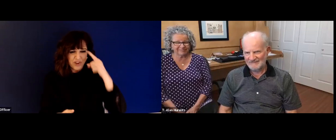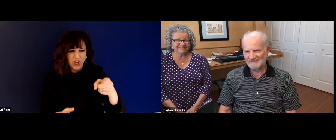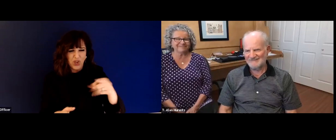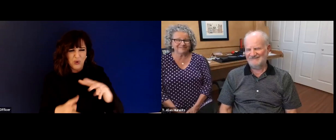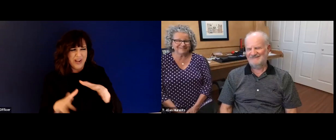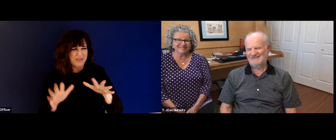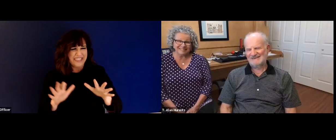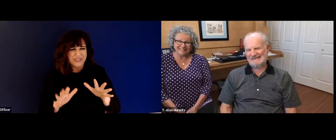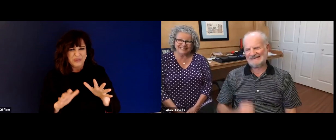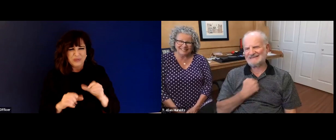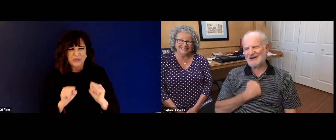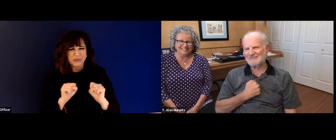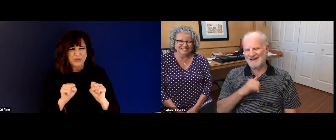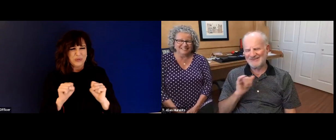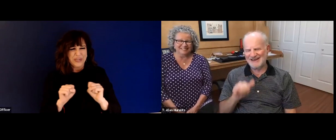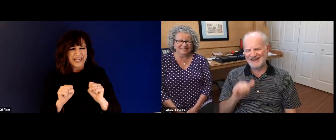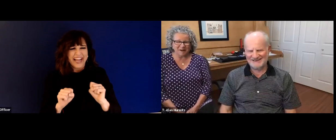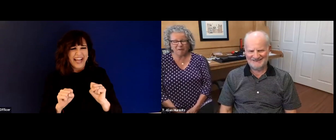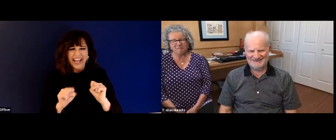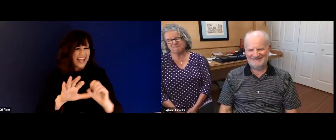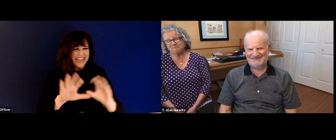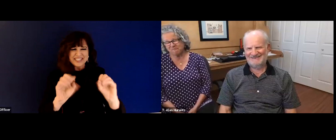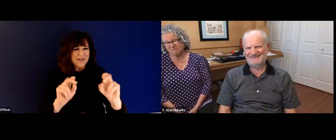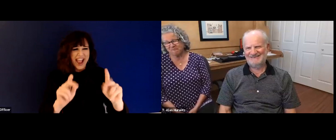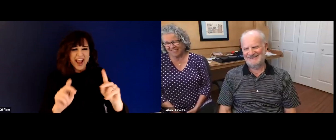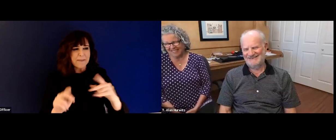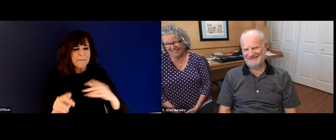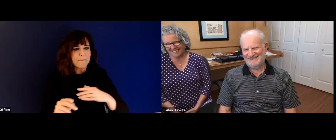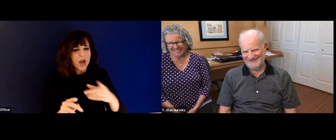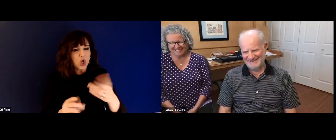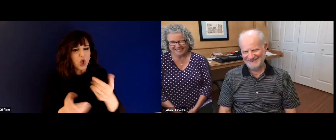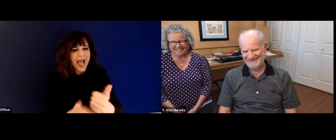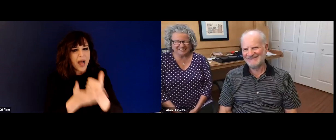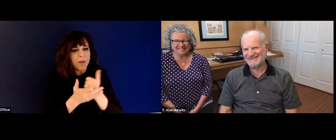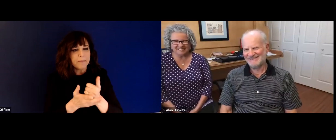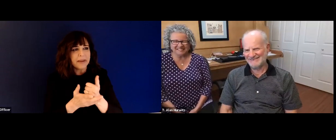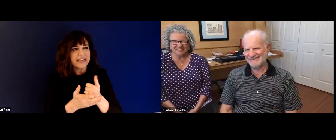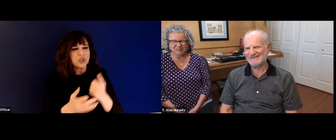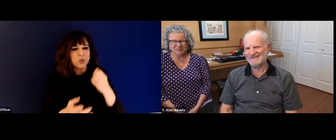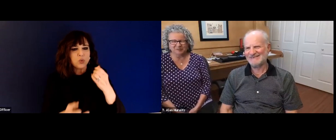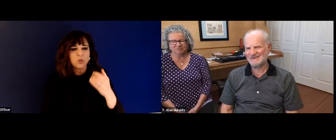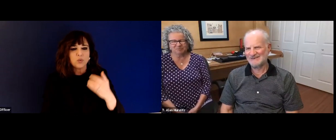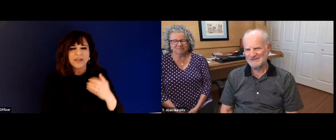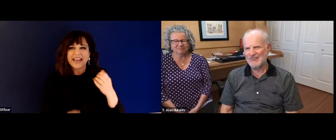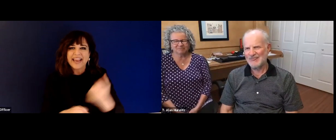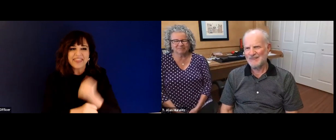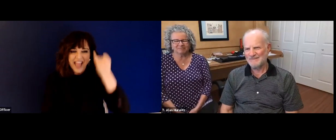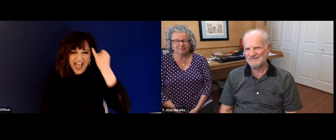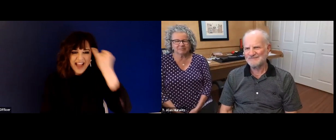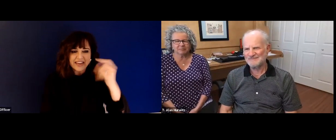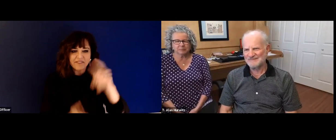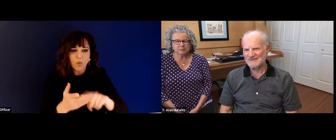students. And so just reading the reading your book, I just felt like, you know, there was probably a lot of stress there,